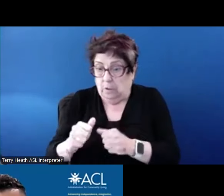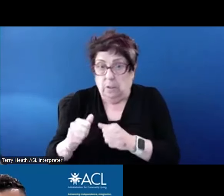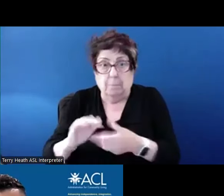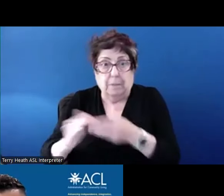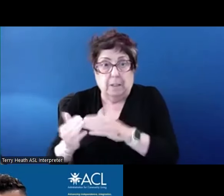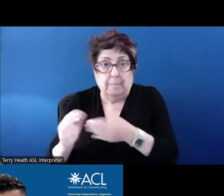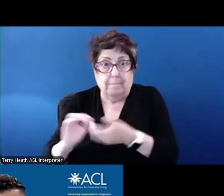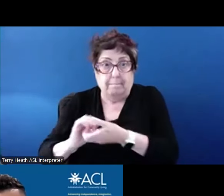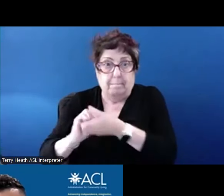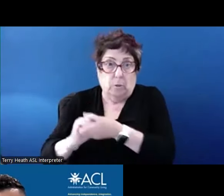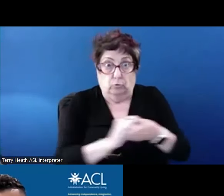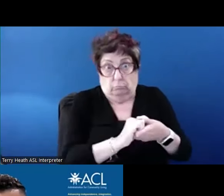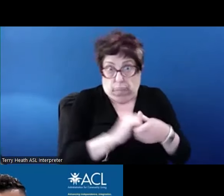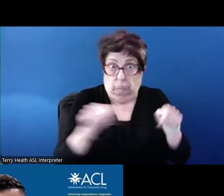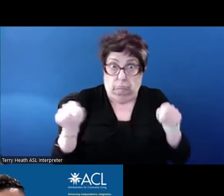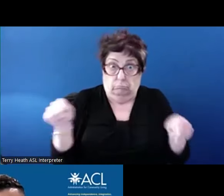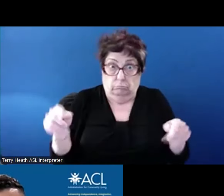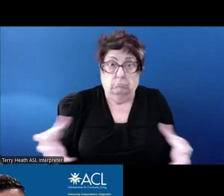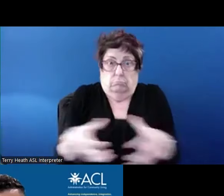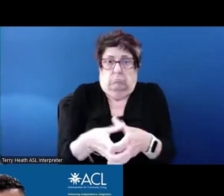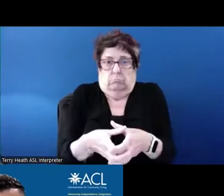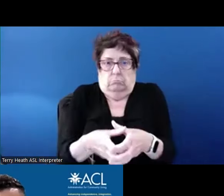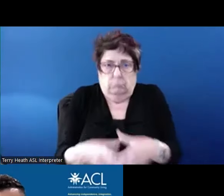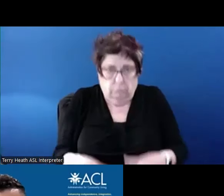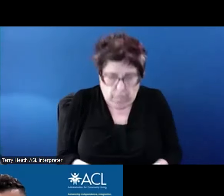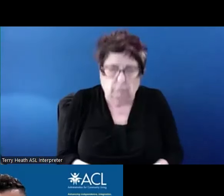information with you all to know how to reach out to the field and regional offices. This